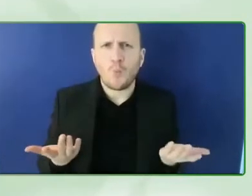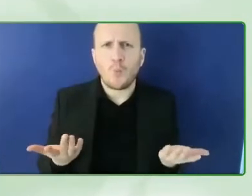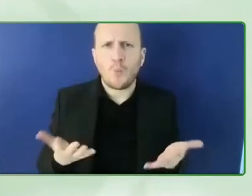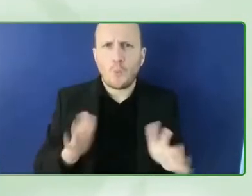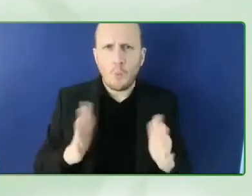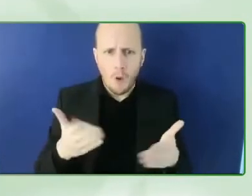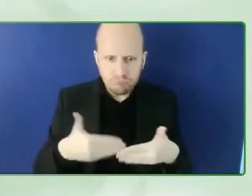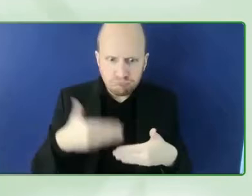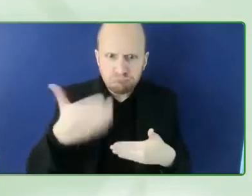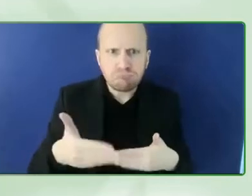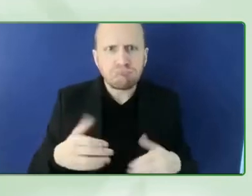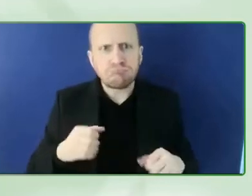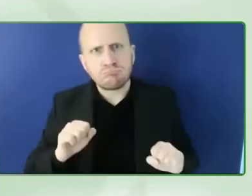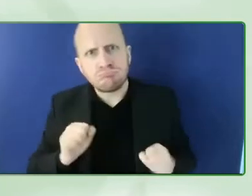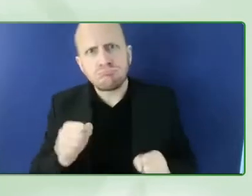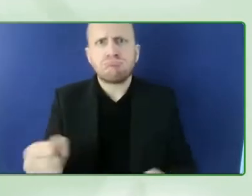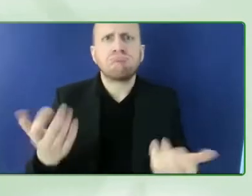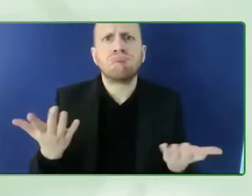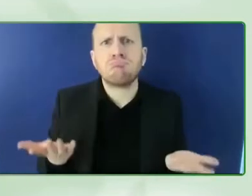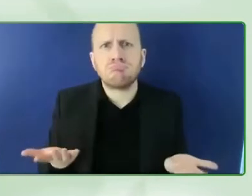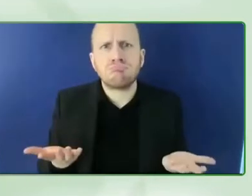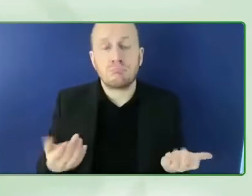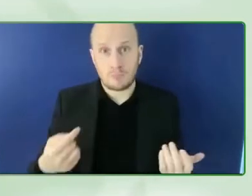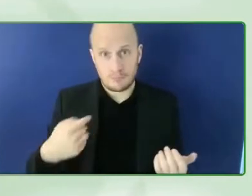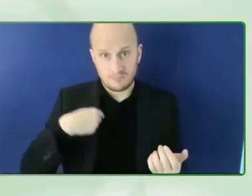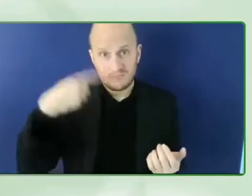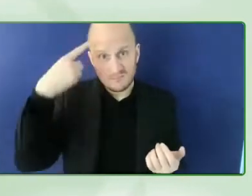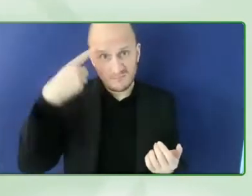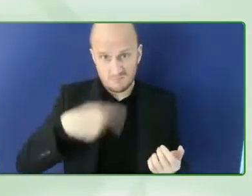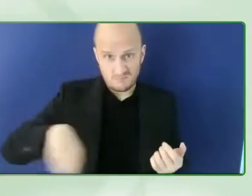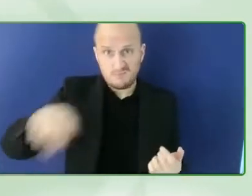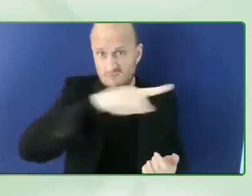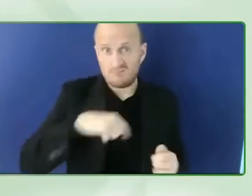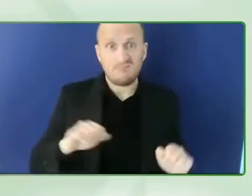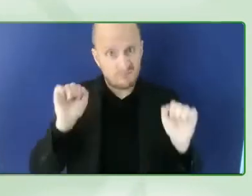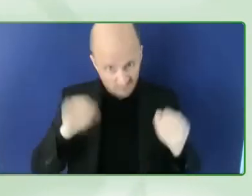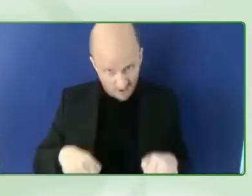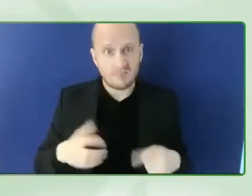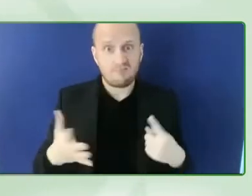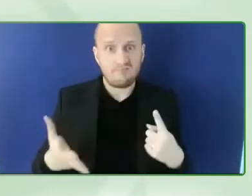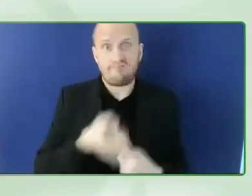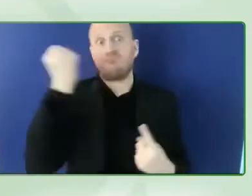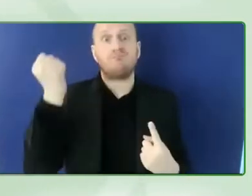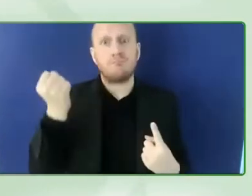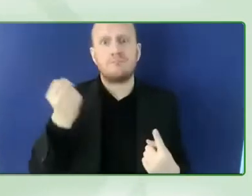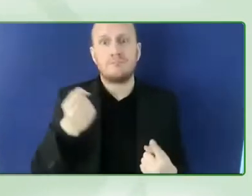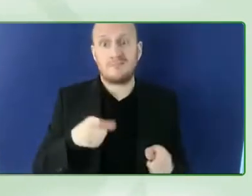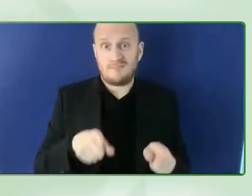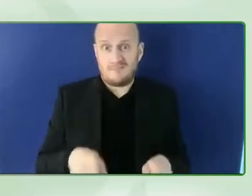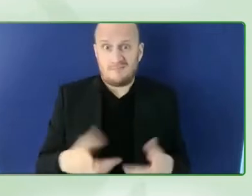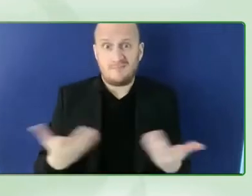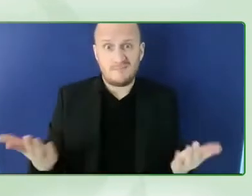possible and it's as simple as that um i think we as the serial project and trust everyone in